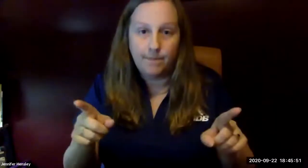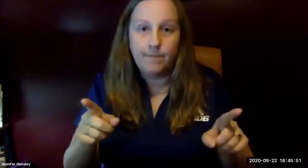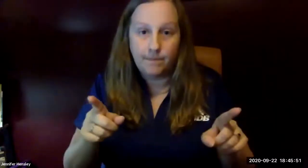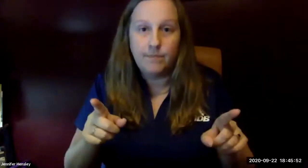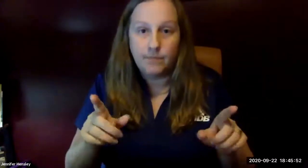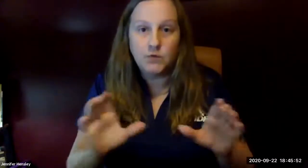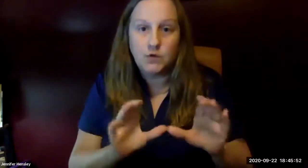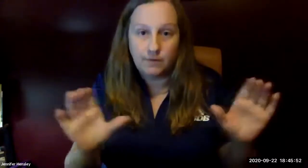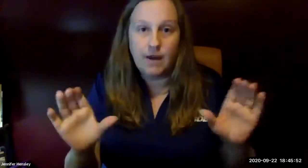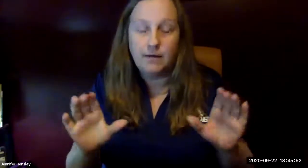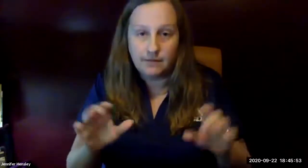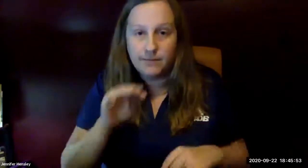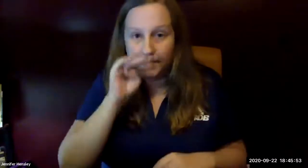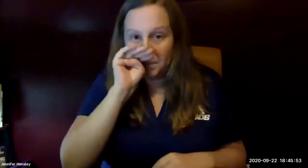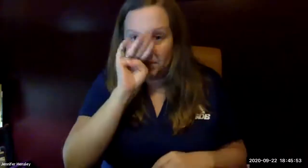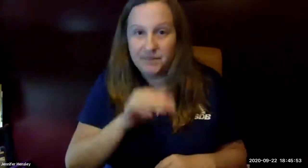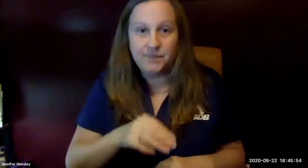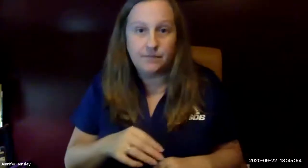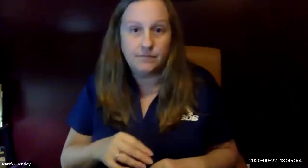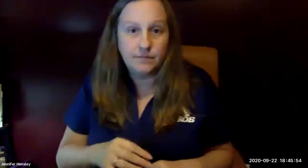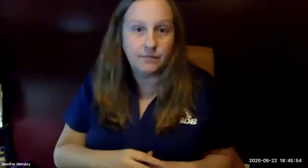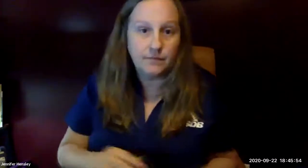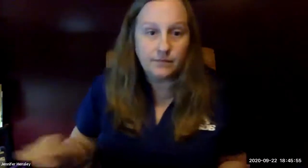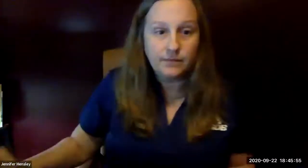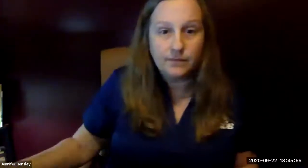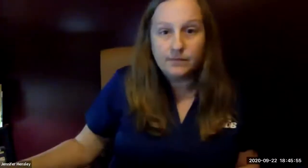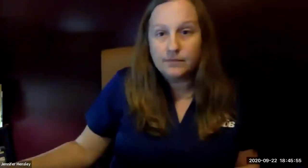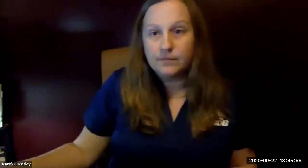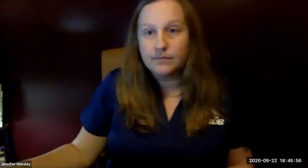is for those positions to become